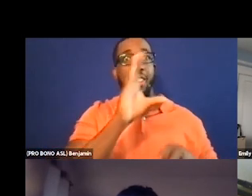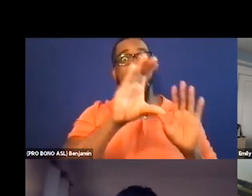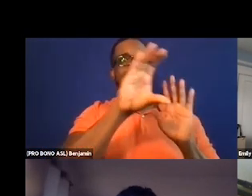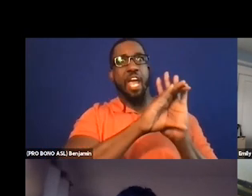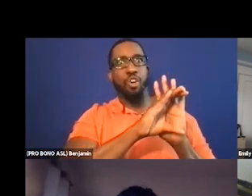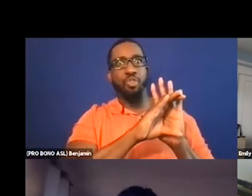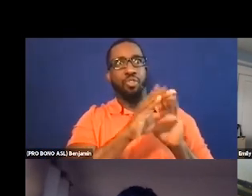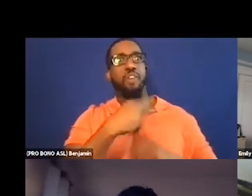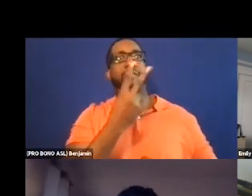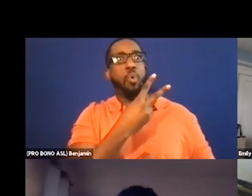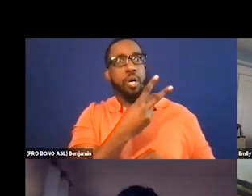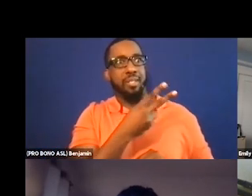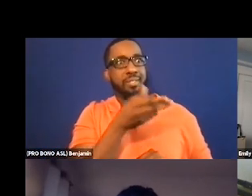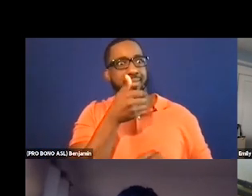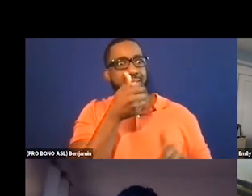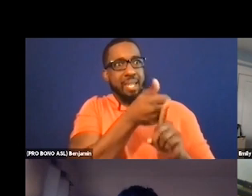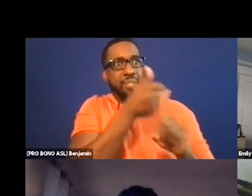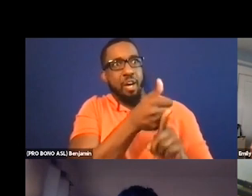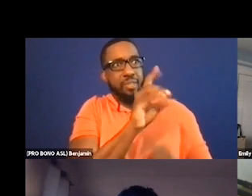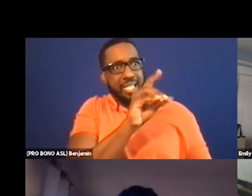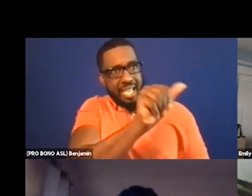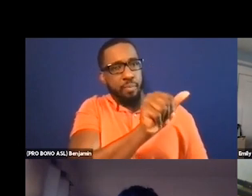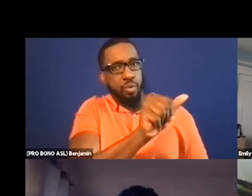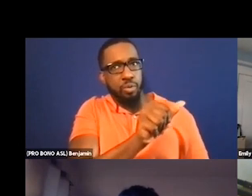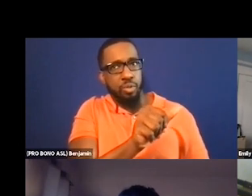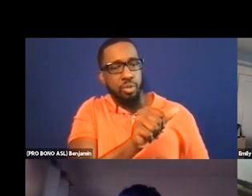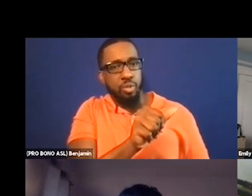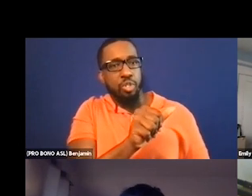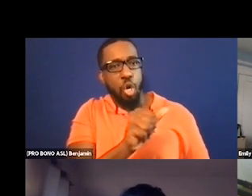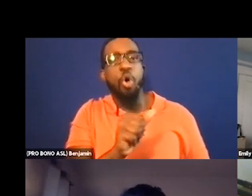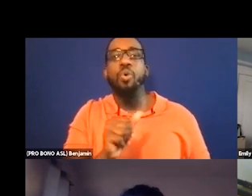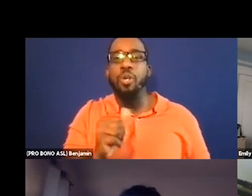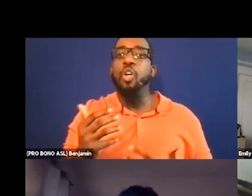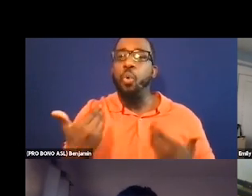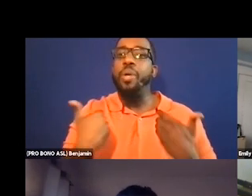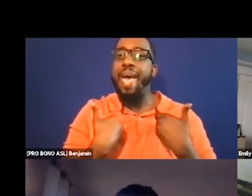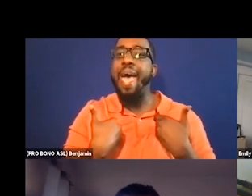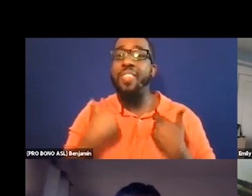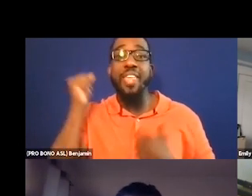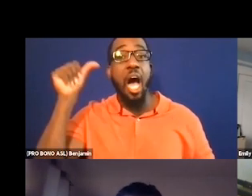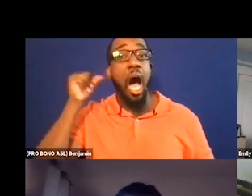sound levels were such that there was an audio revoicing but it wasn't -- you could still hear the way